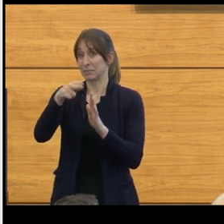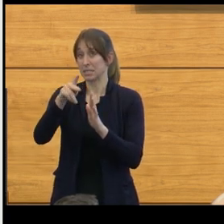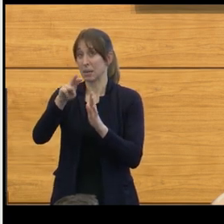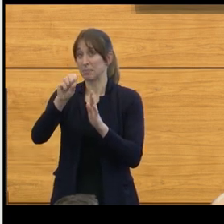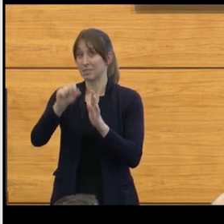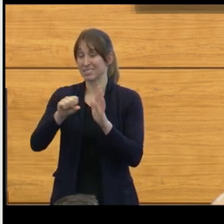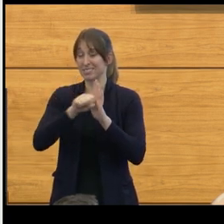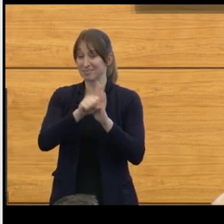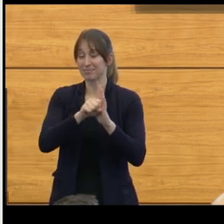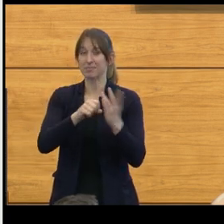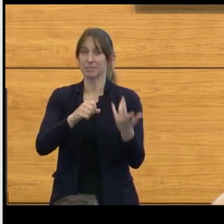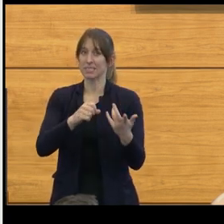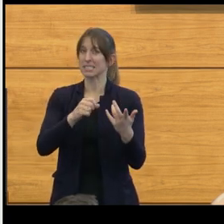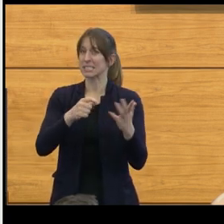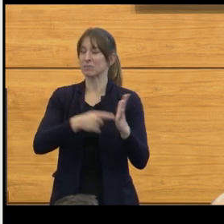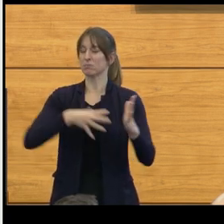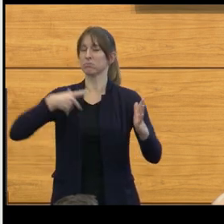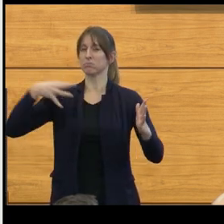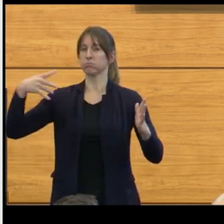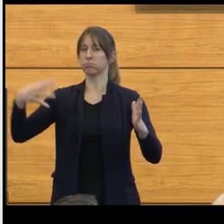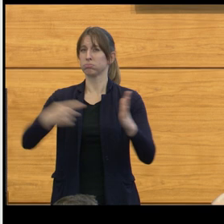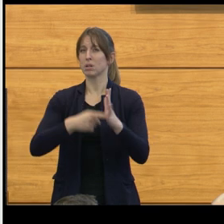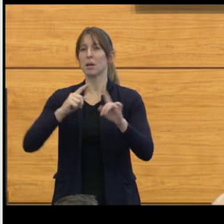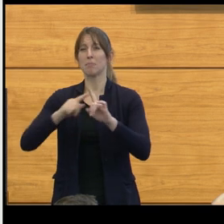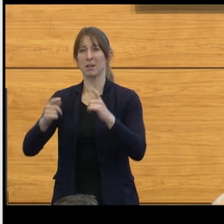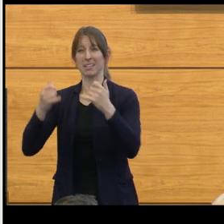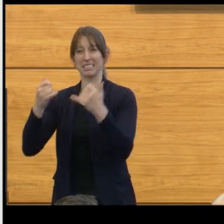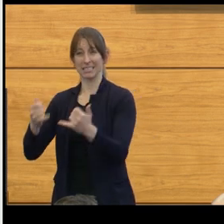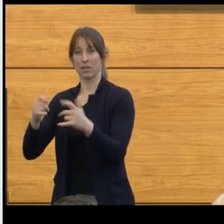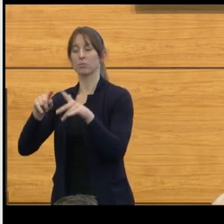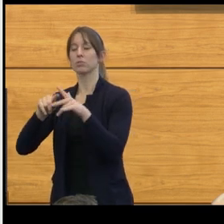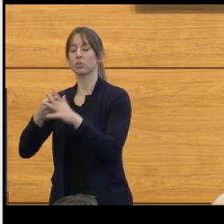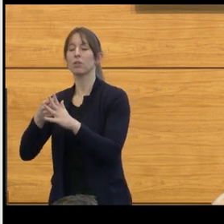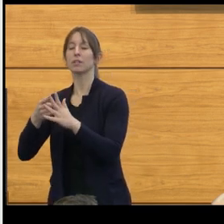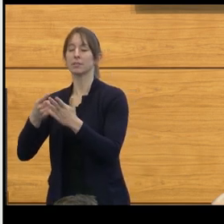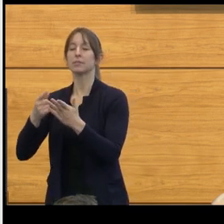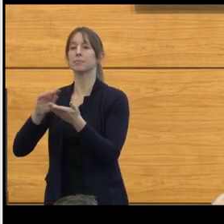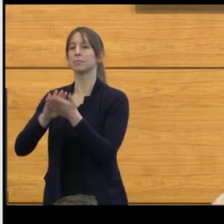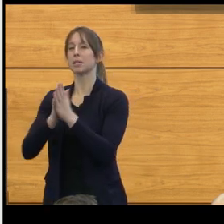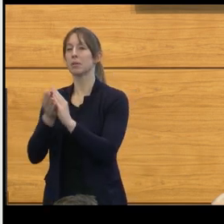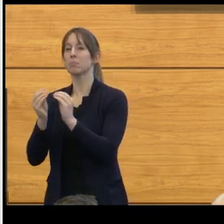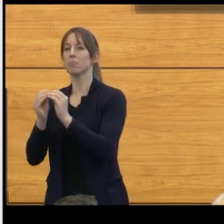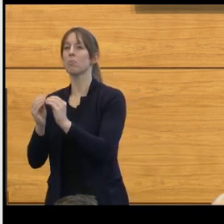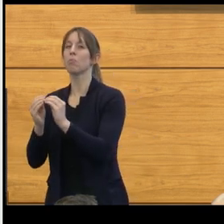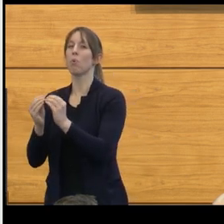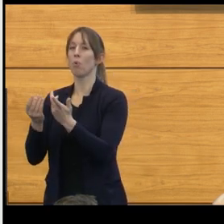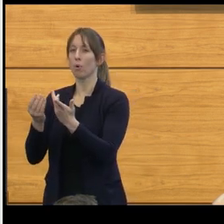and we're seeing more and more of them. We know that the symptoms associated with syrinxes